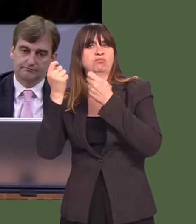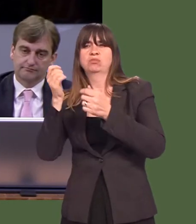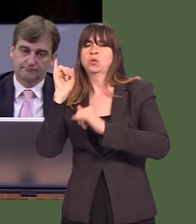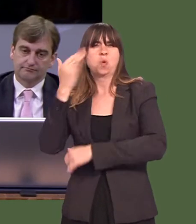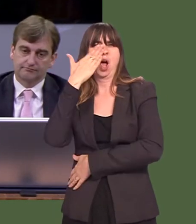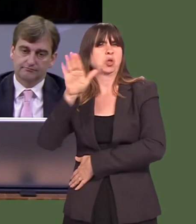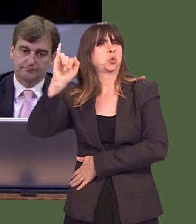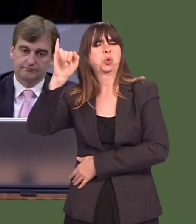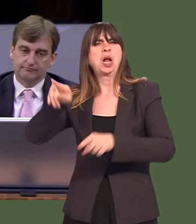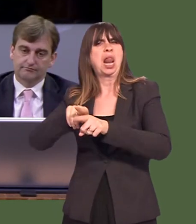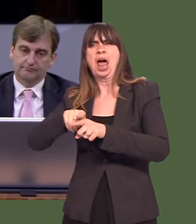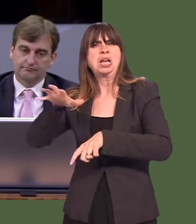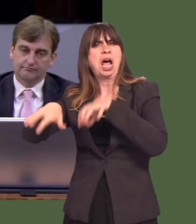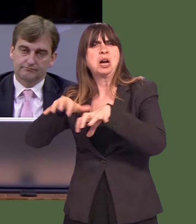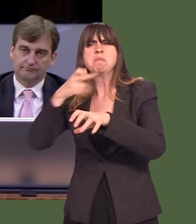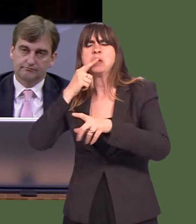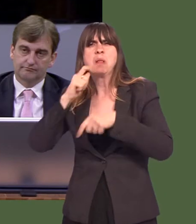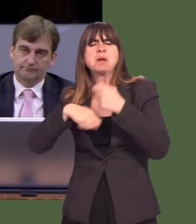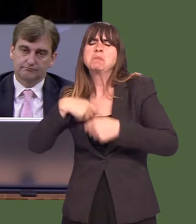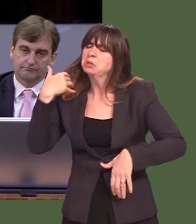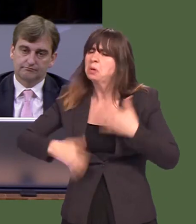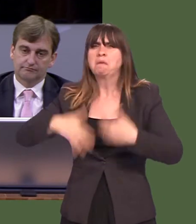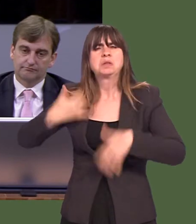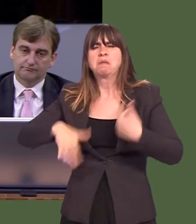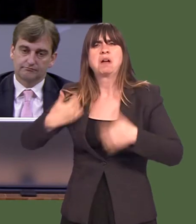being treated like animals, and other shocking revelations.